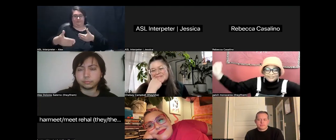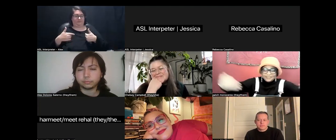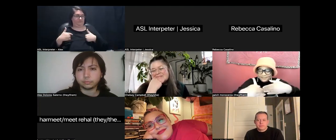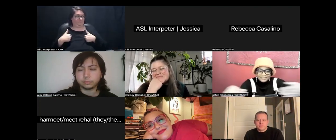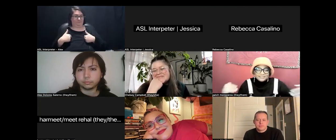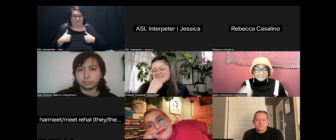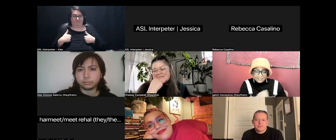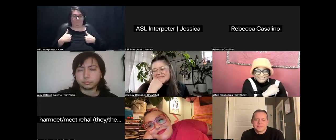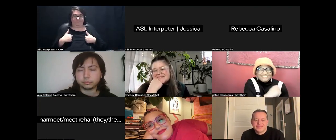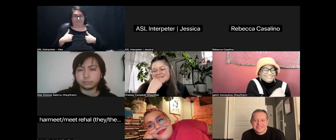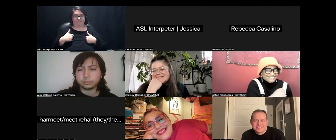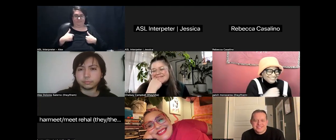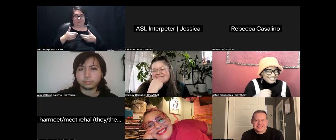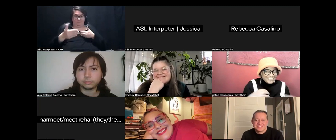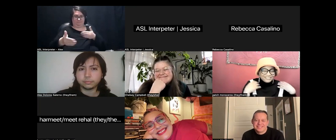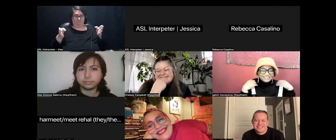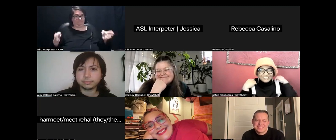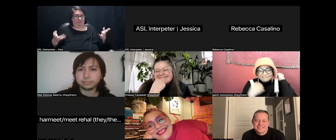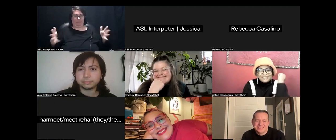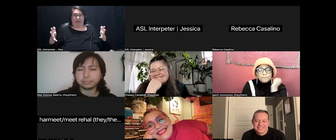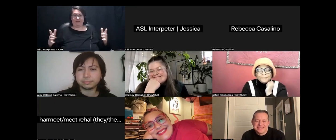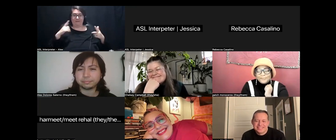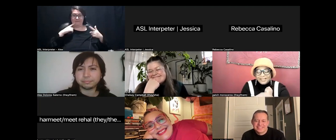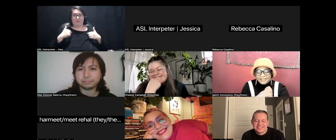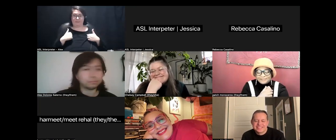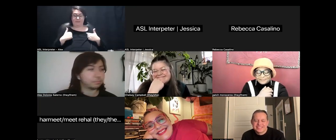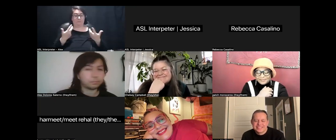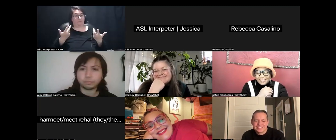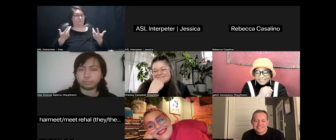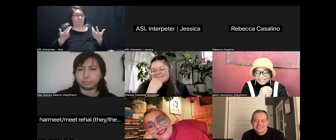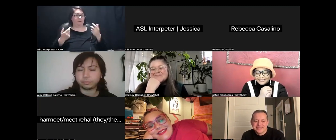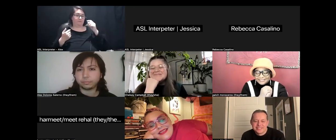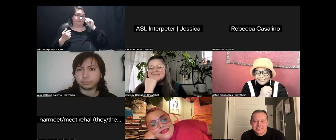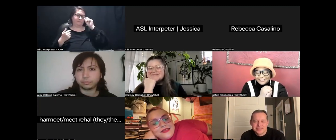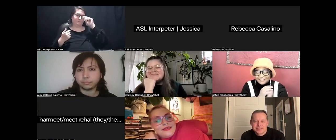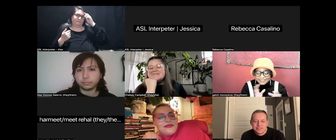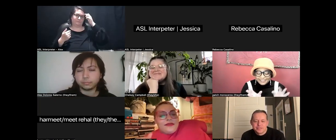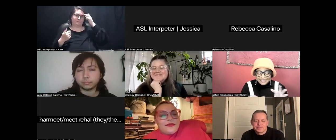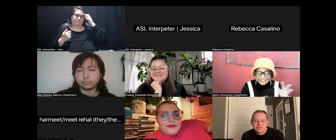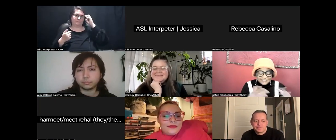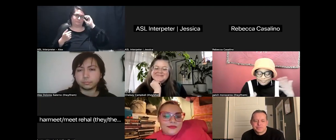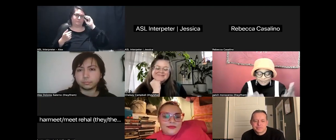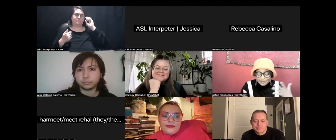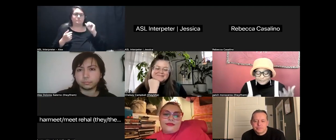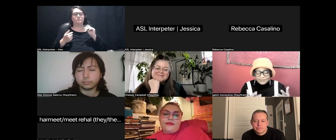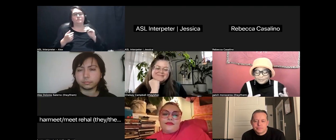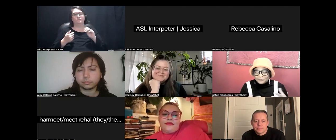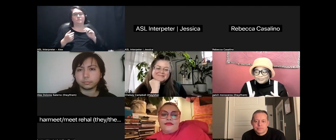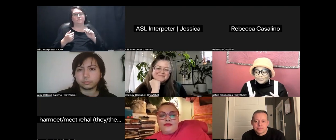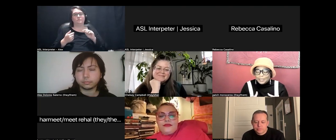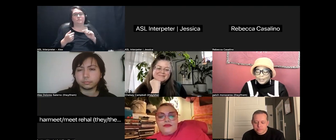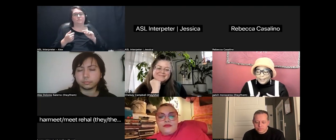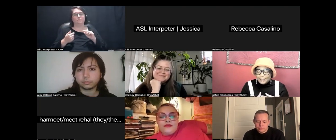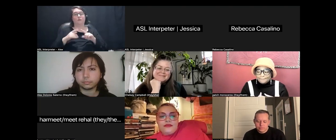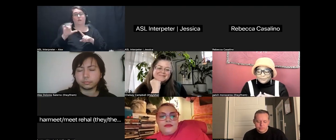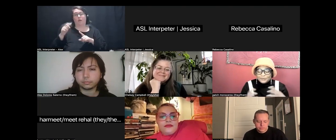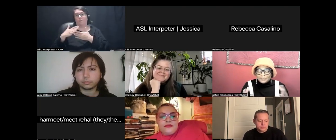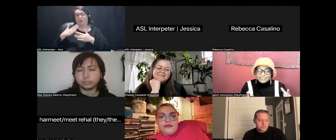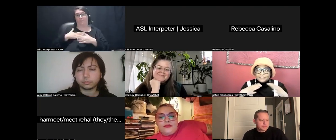My little wing span. And the other thing that has been part of my work before but with quilting